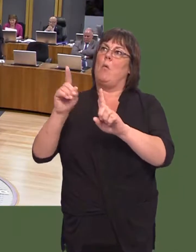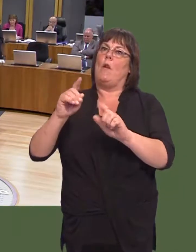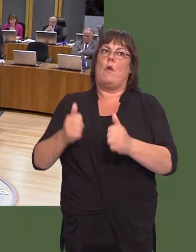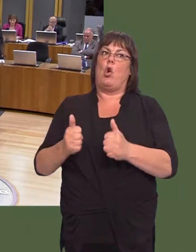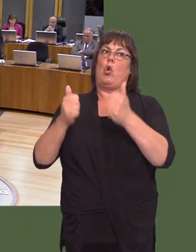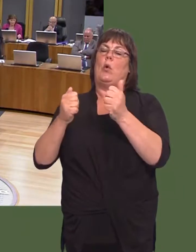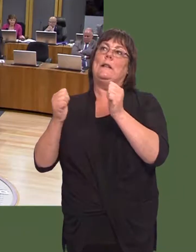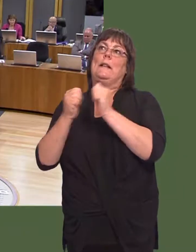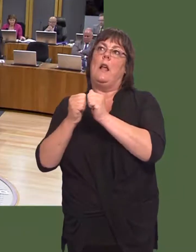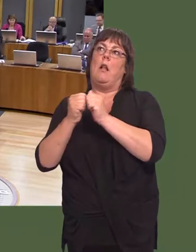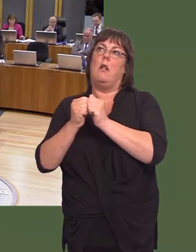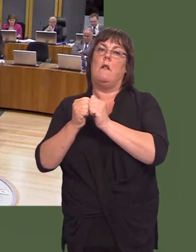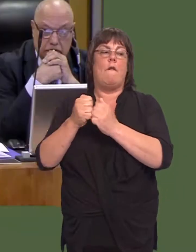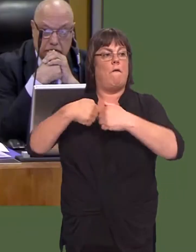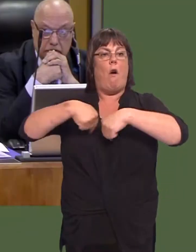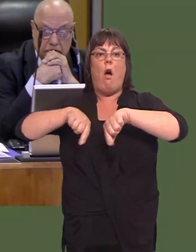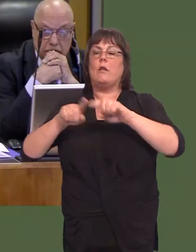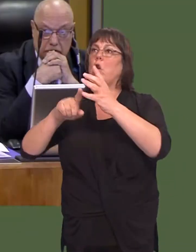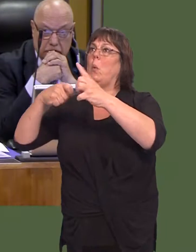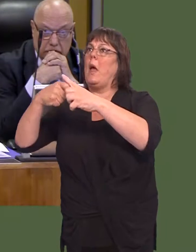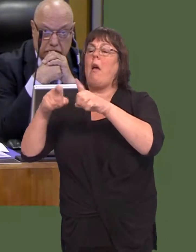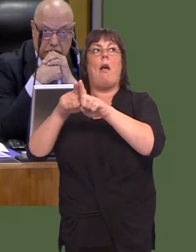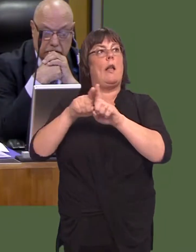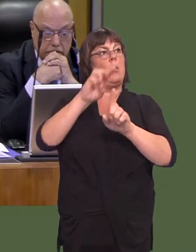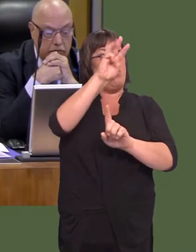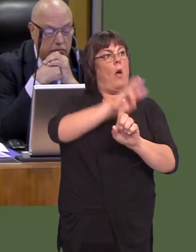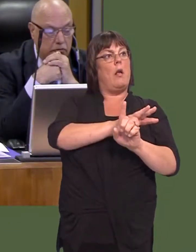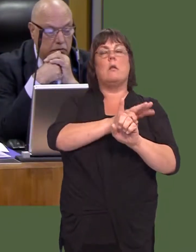dealóa good deal for the United Kingdom, a good deal for Wales, and a good deal for